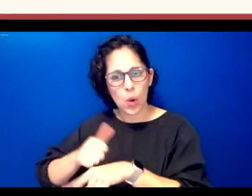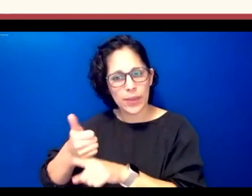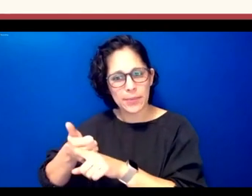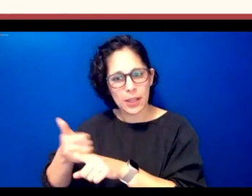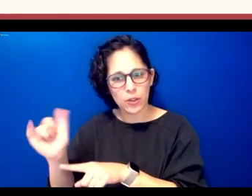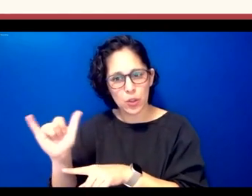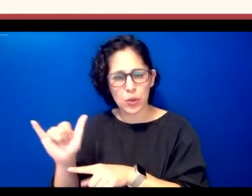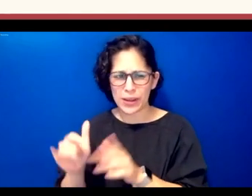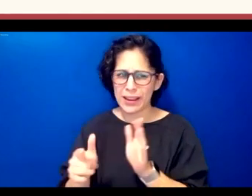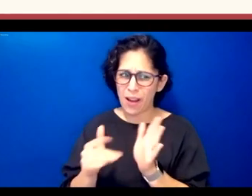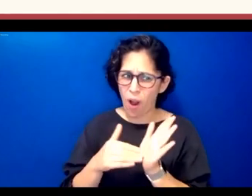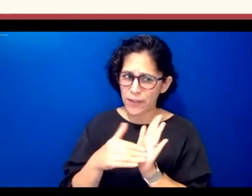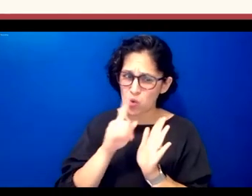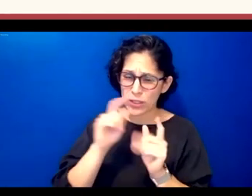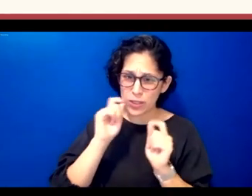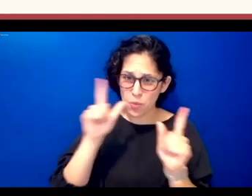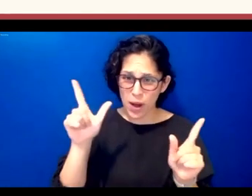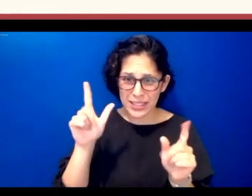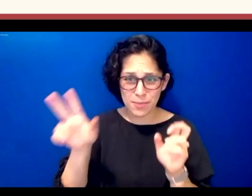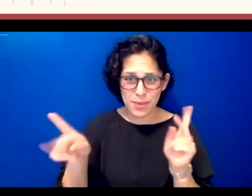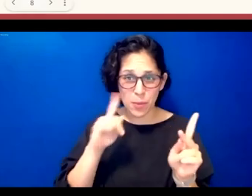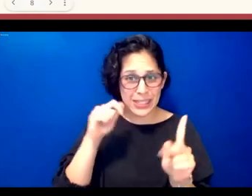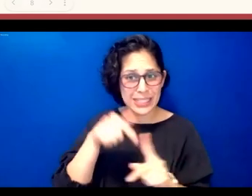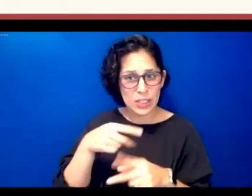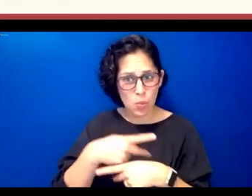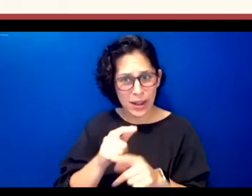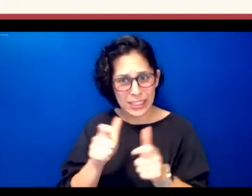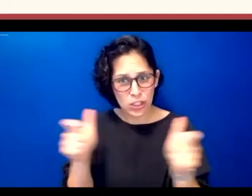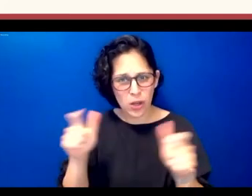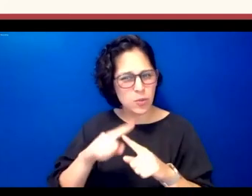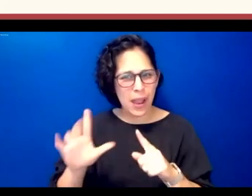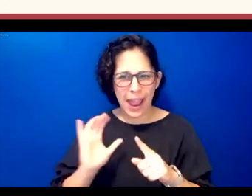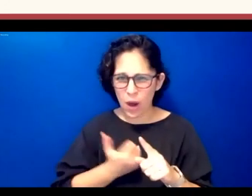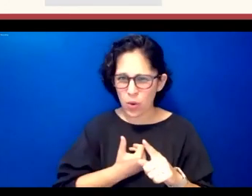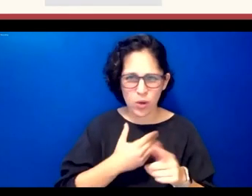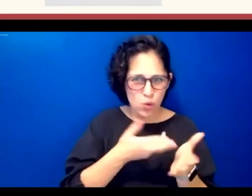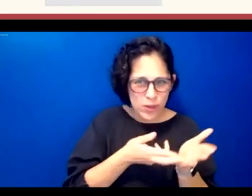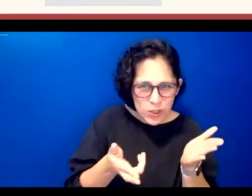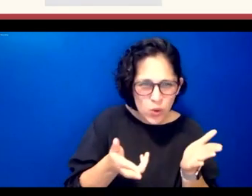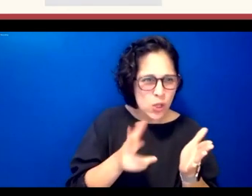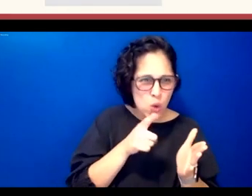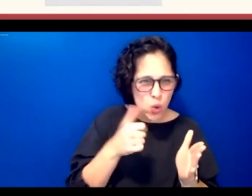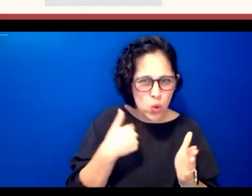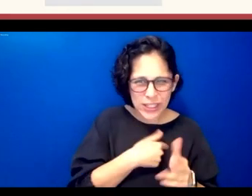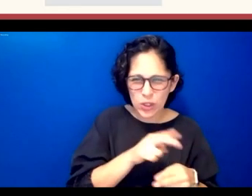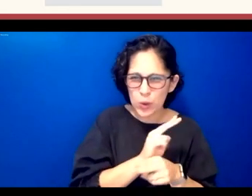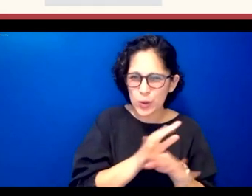surprises people given how large this product is